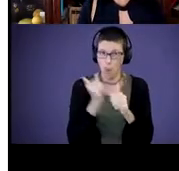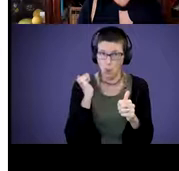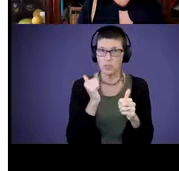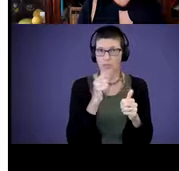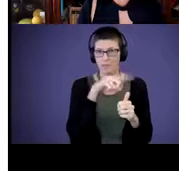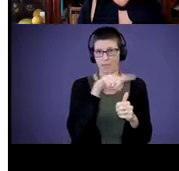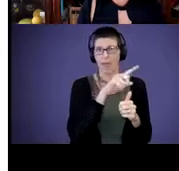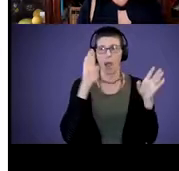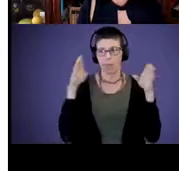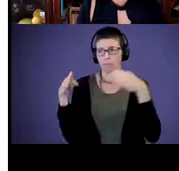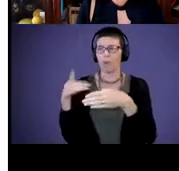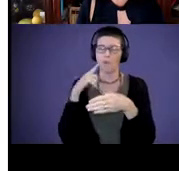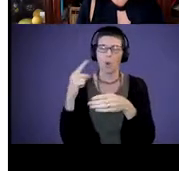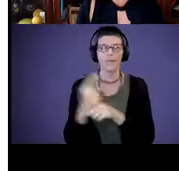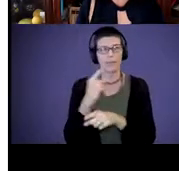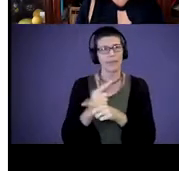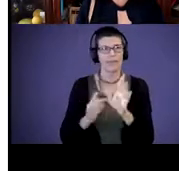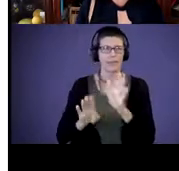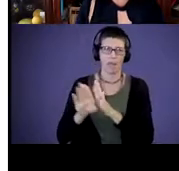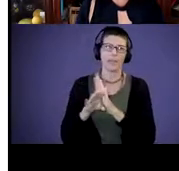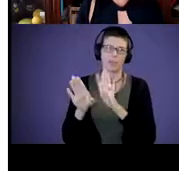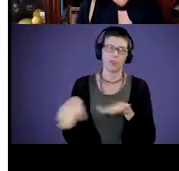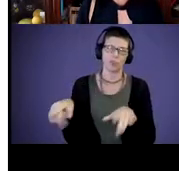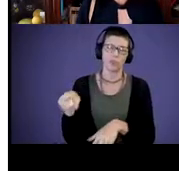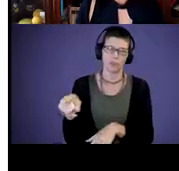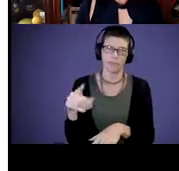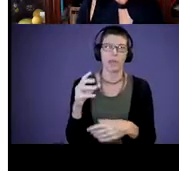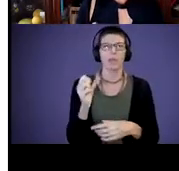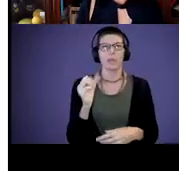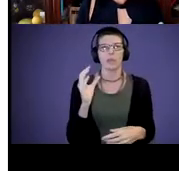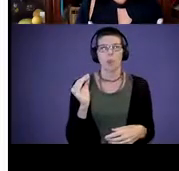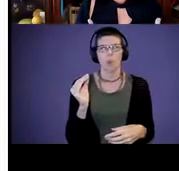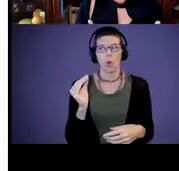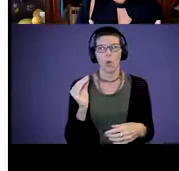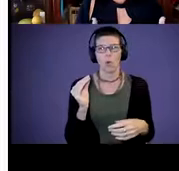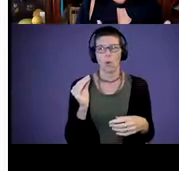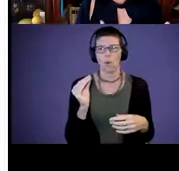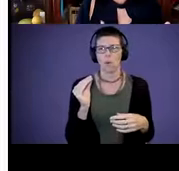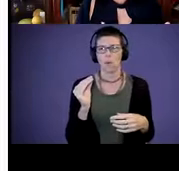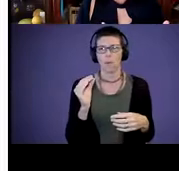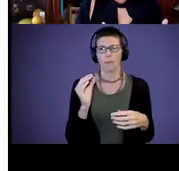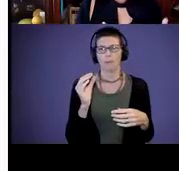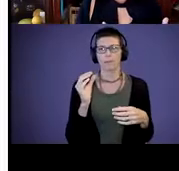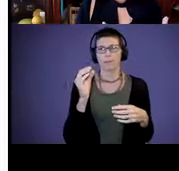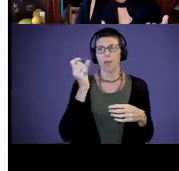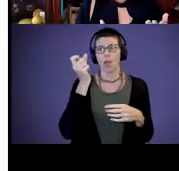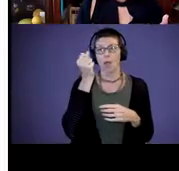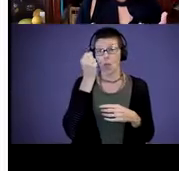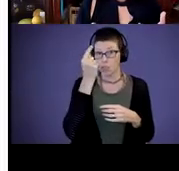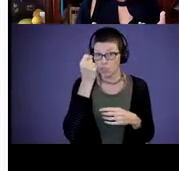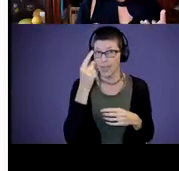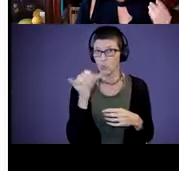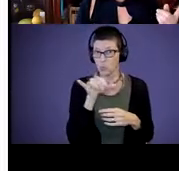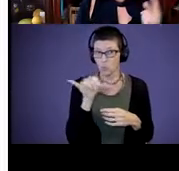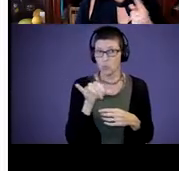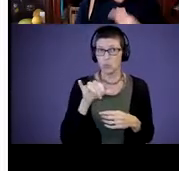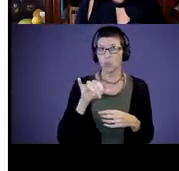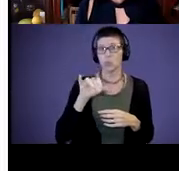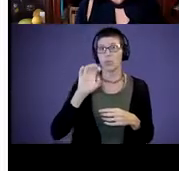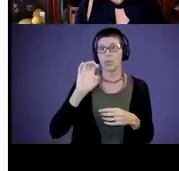typically developing children. So, understanding as well that EHDI programs, E H D I, the early